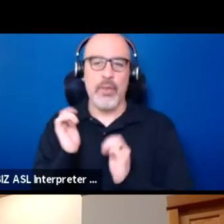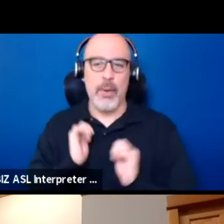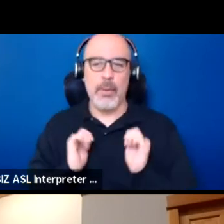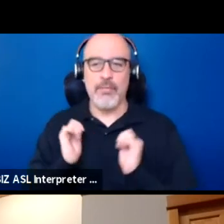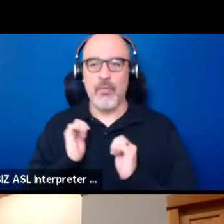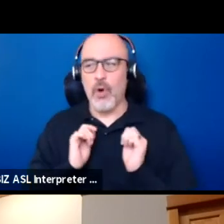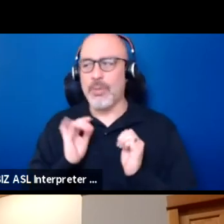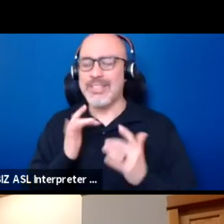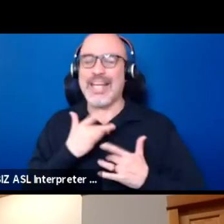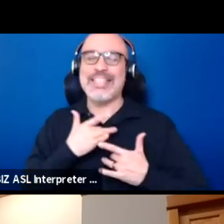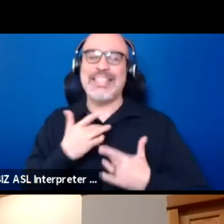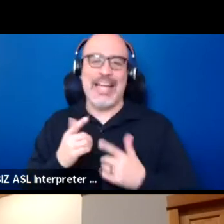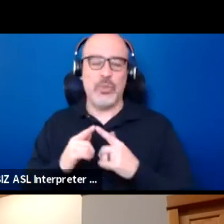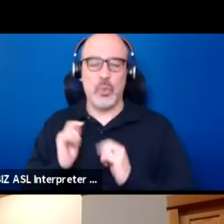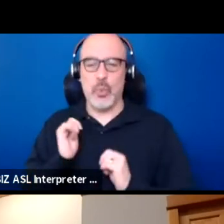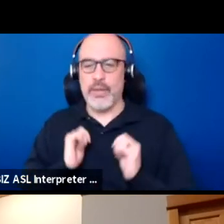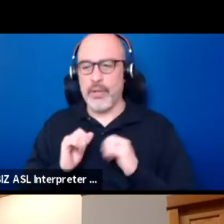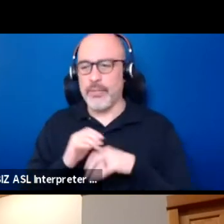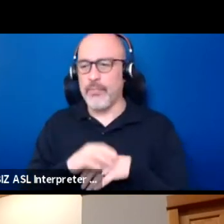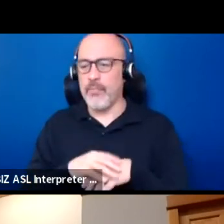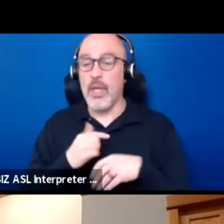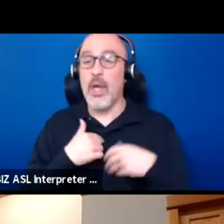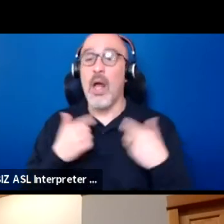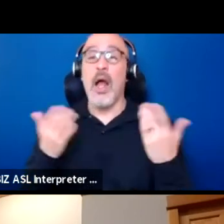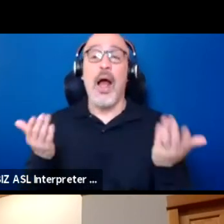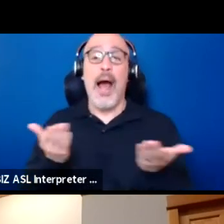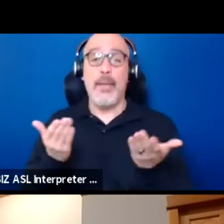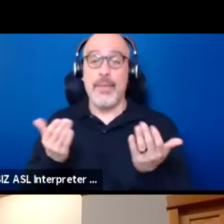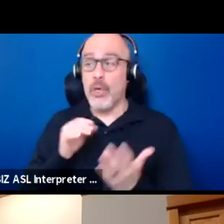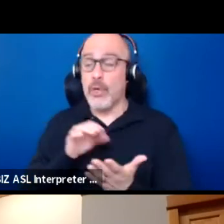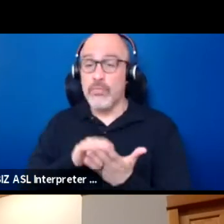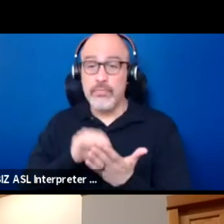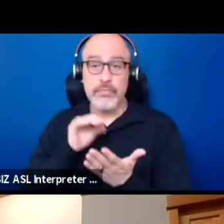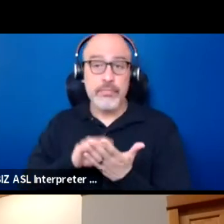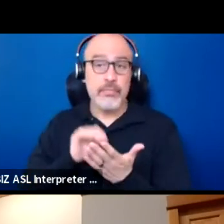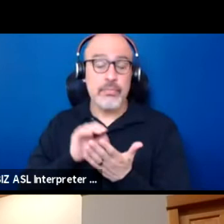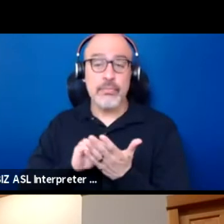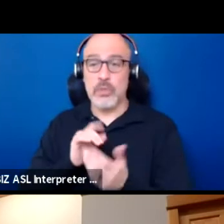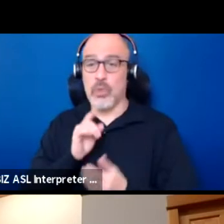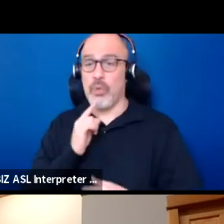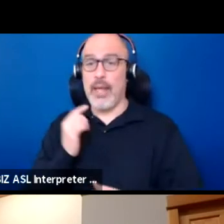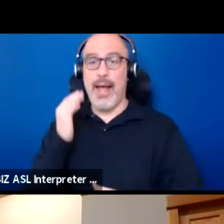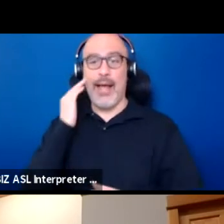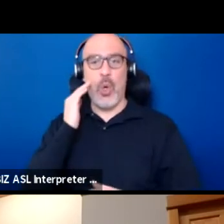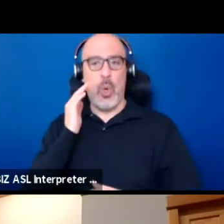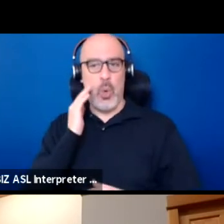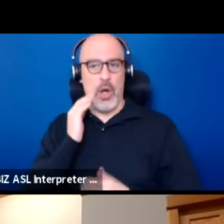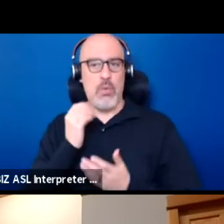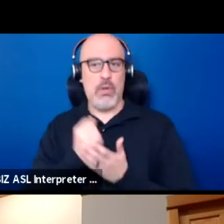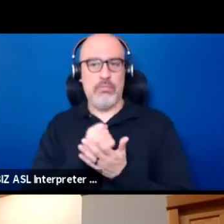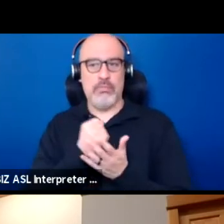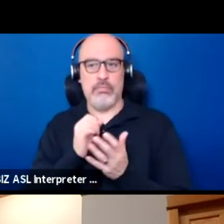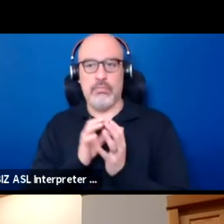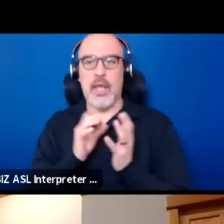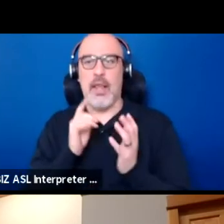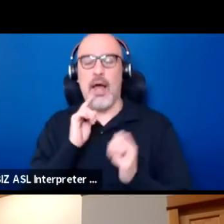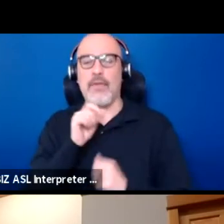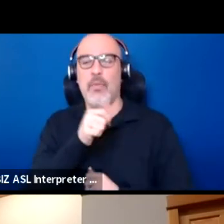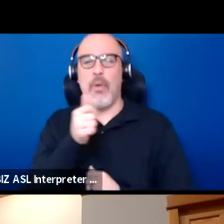So I'm here as someone who's learning. So I really know I'm gonna gain a lot from hearing from the other speakers